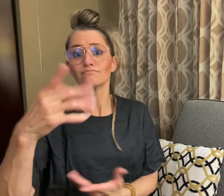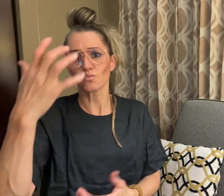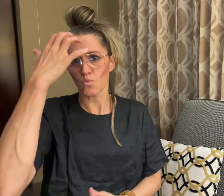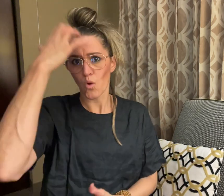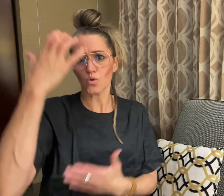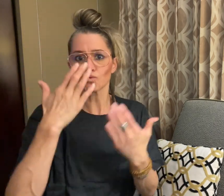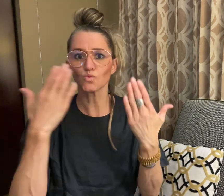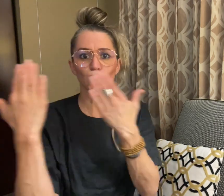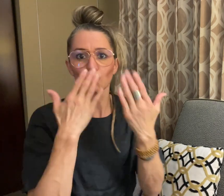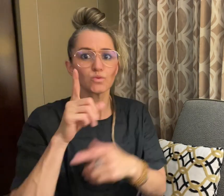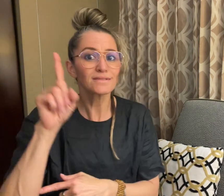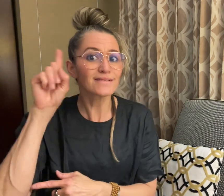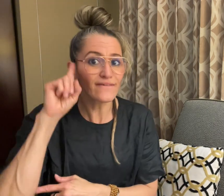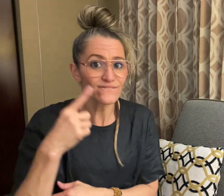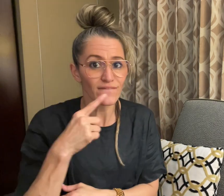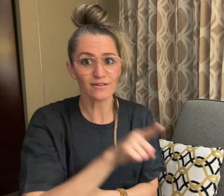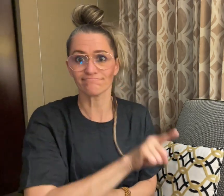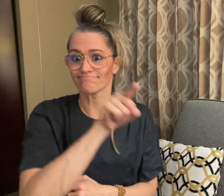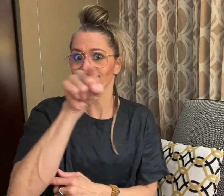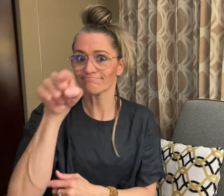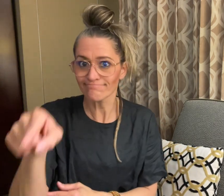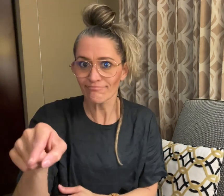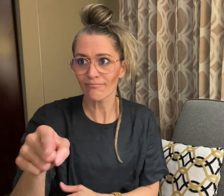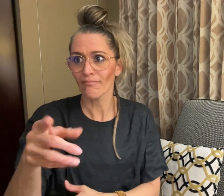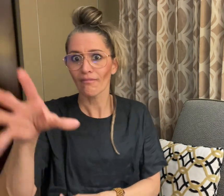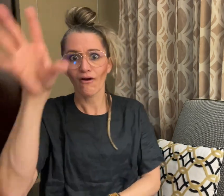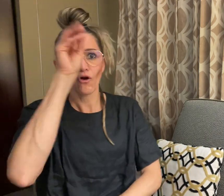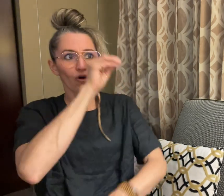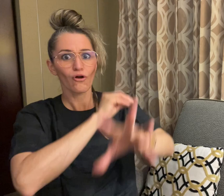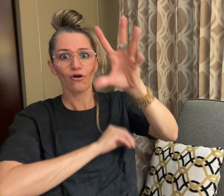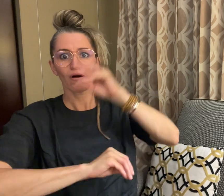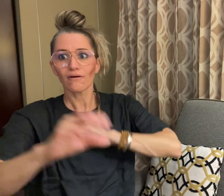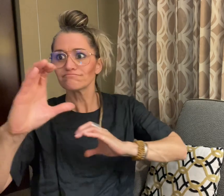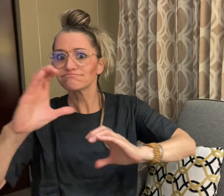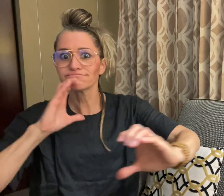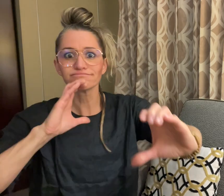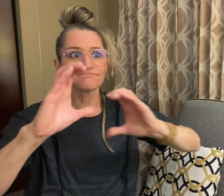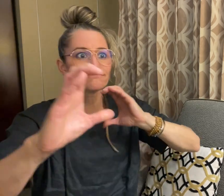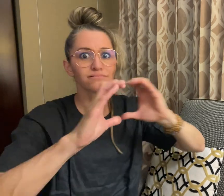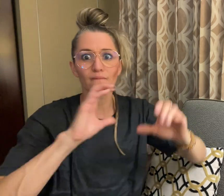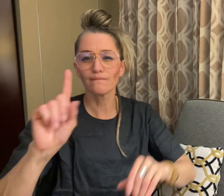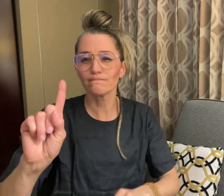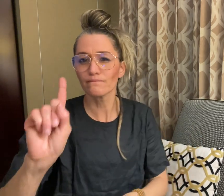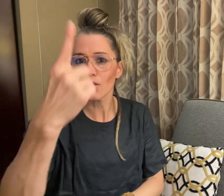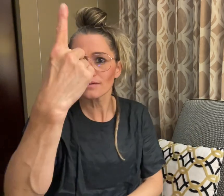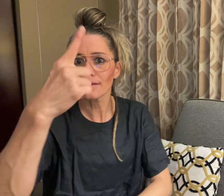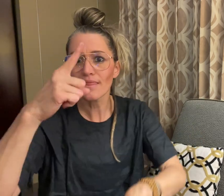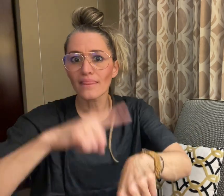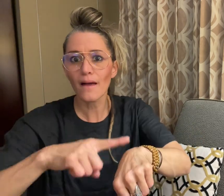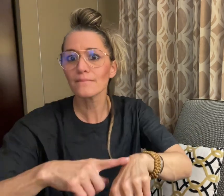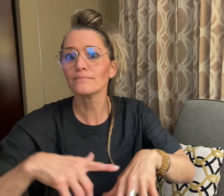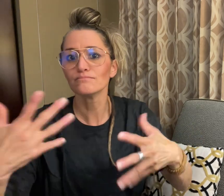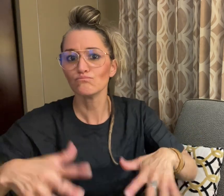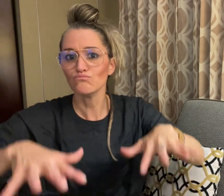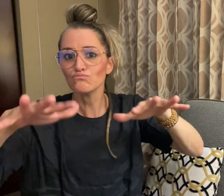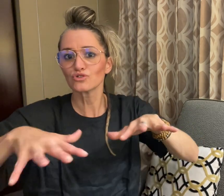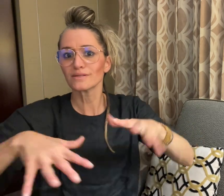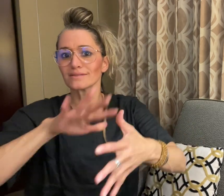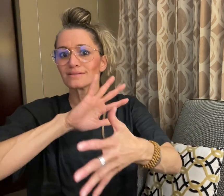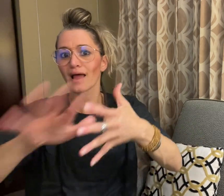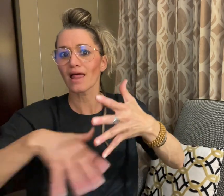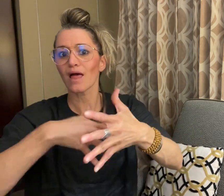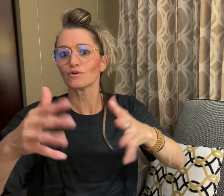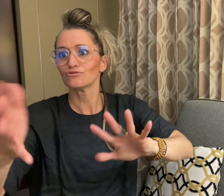for the Deaf, Lawand learned to communicate for the first time